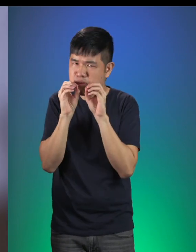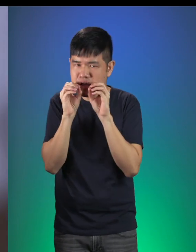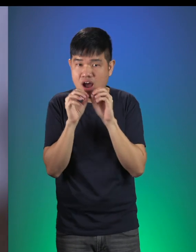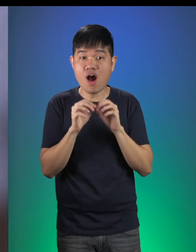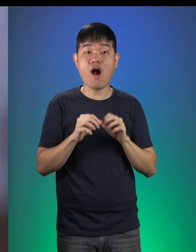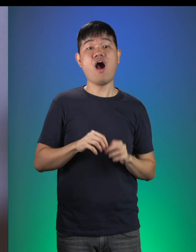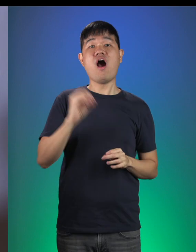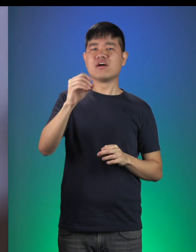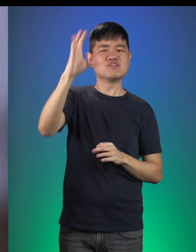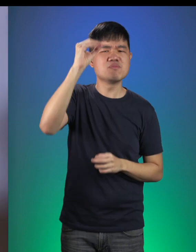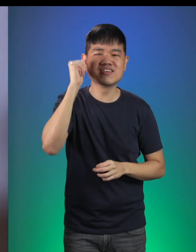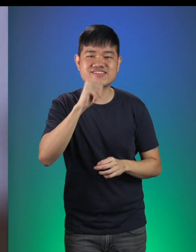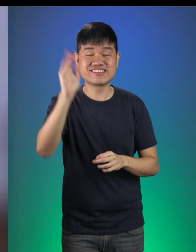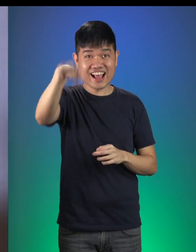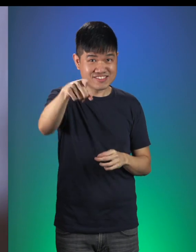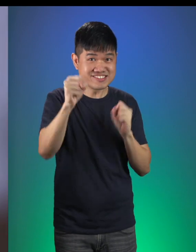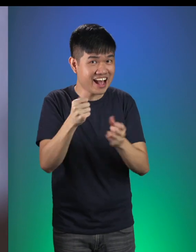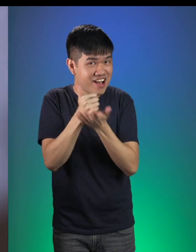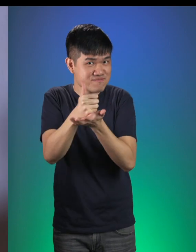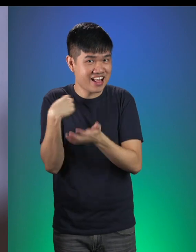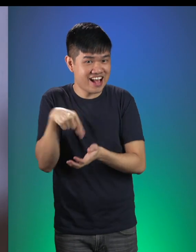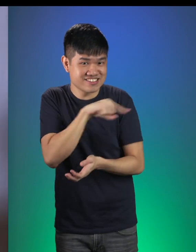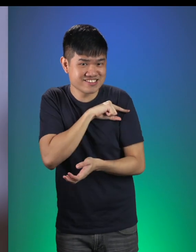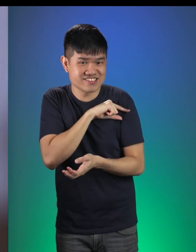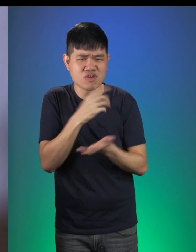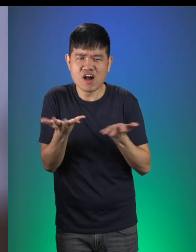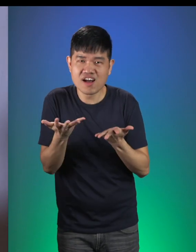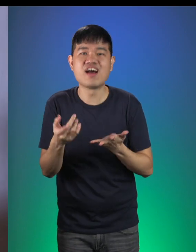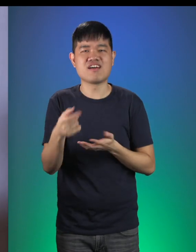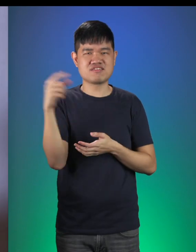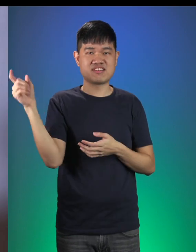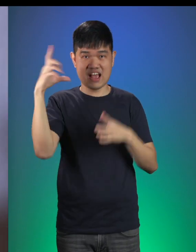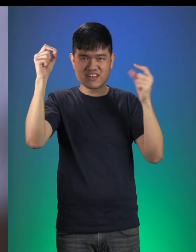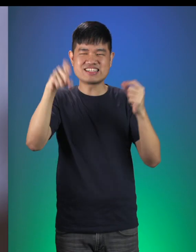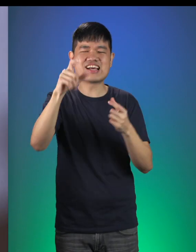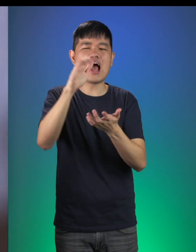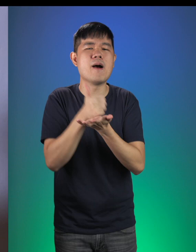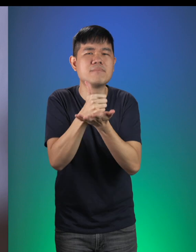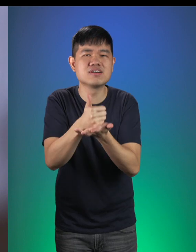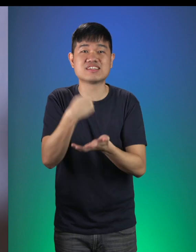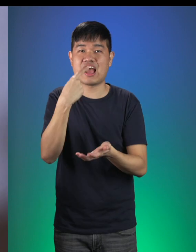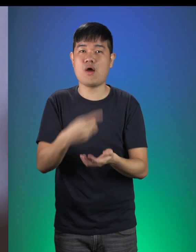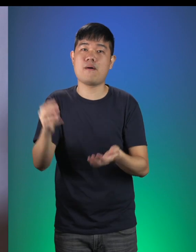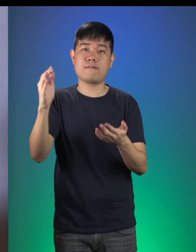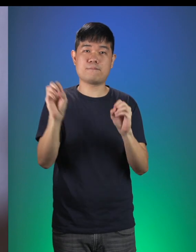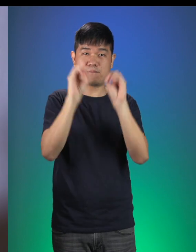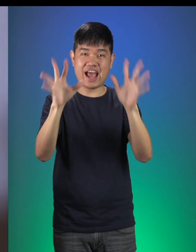Shoemaker: Oh! Boys and girls, do you think you could help us? The elves need you to help them say the magic rhyme as they sew the shoes!